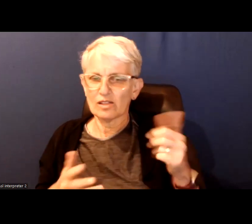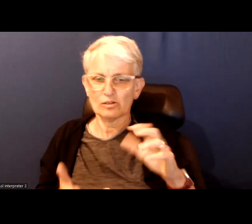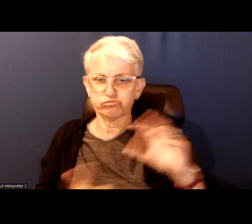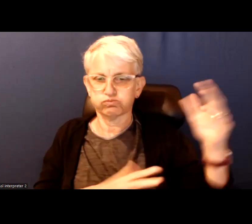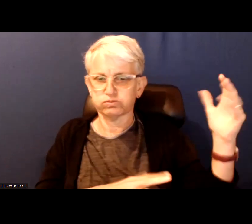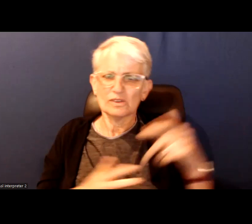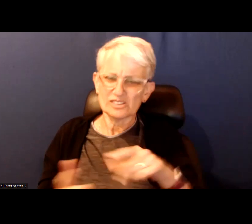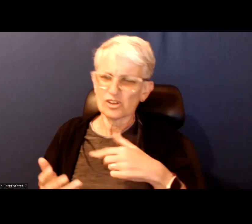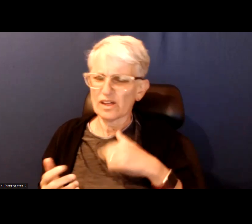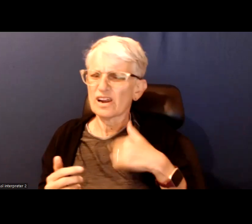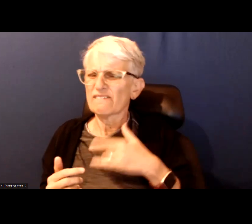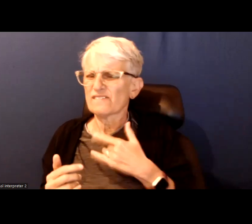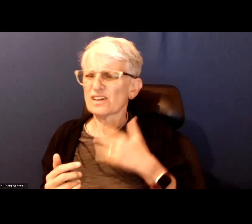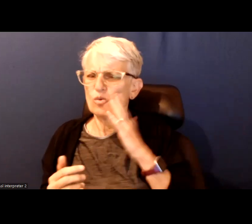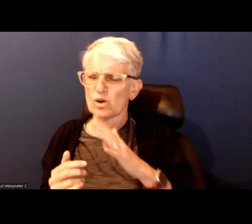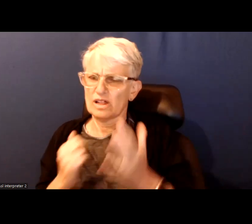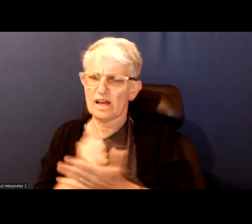things that I think will benefit everyone.